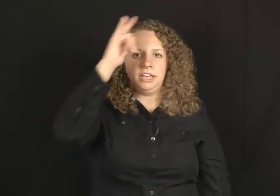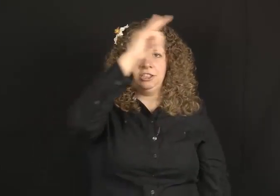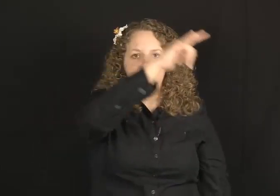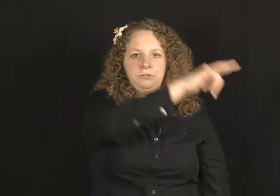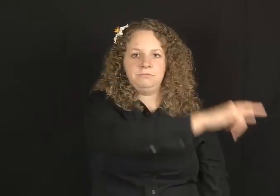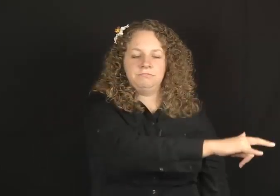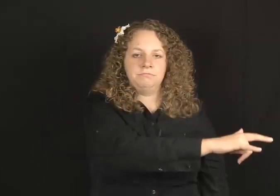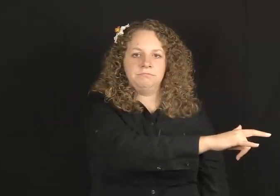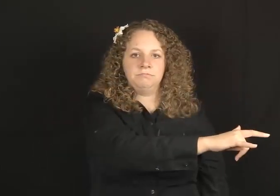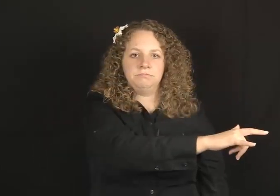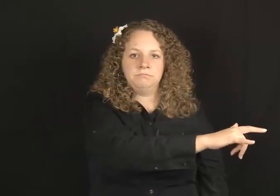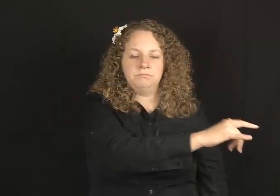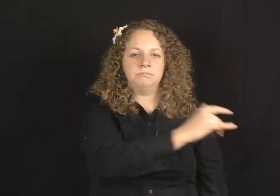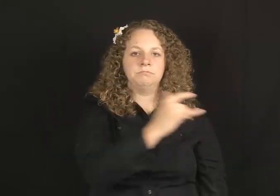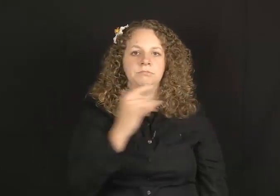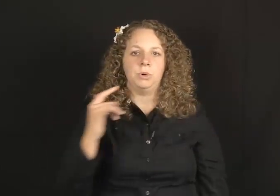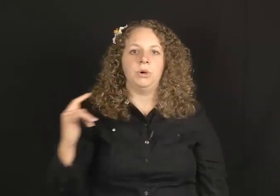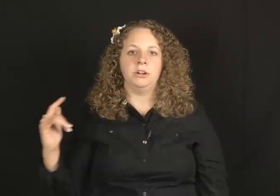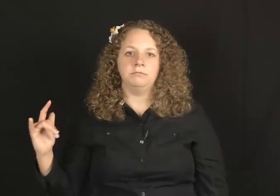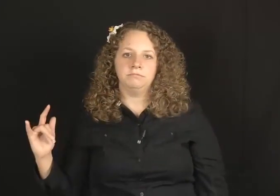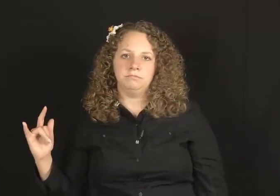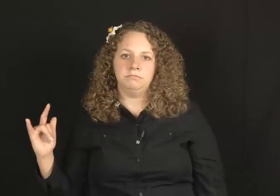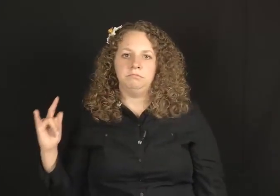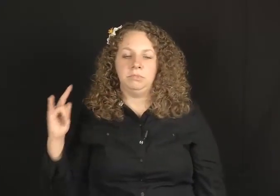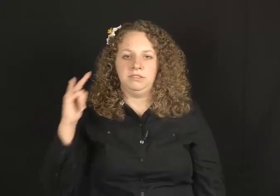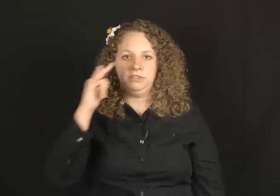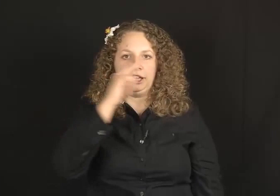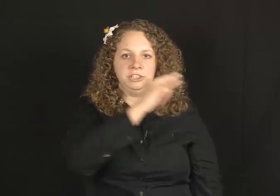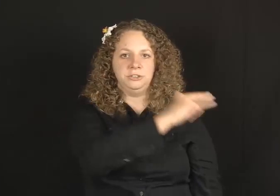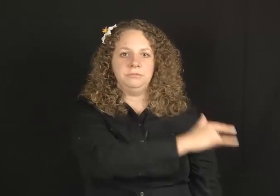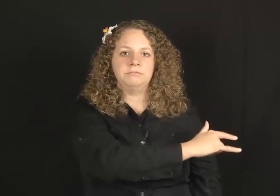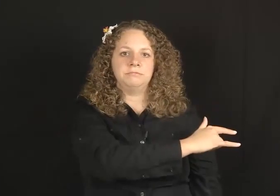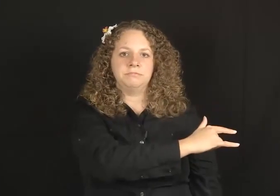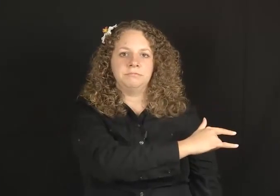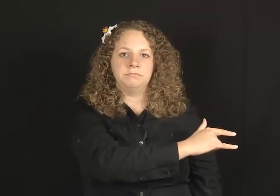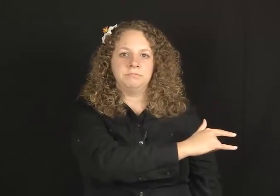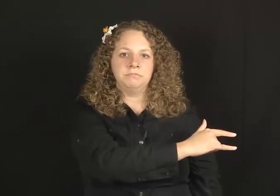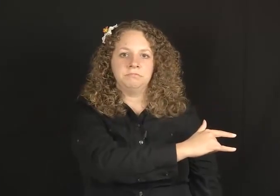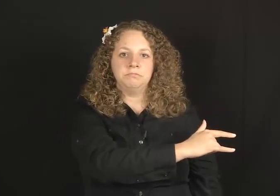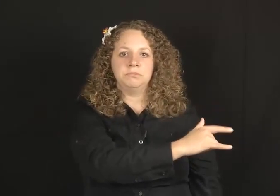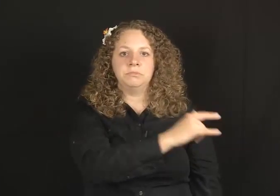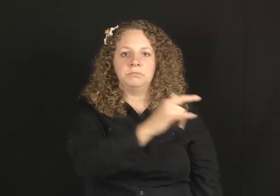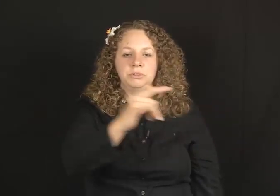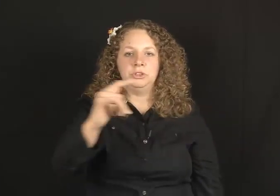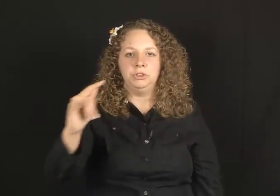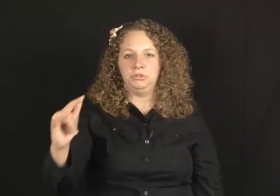FLY TO (across). ME FLY TO (side to side).